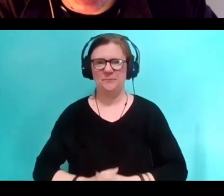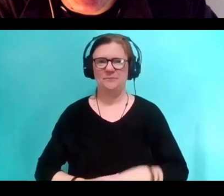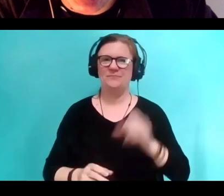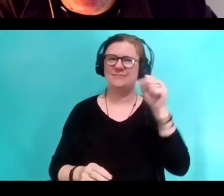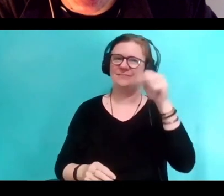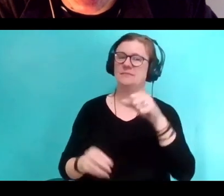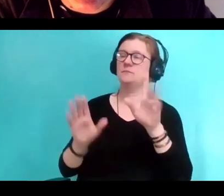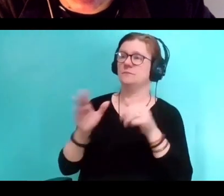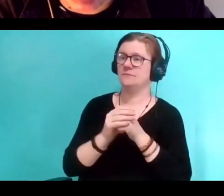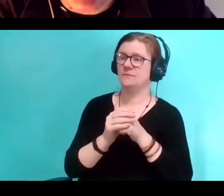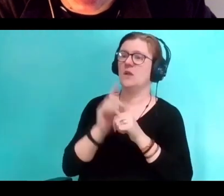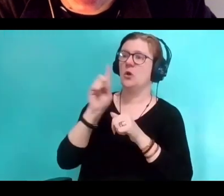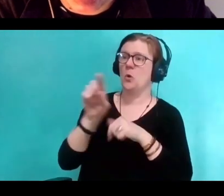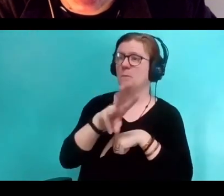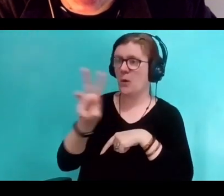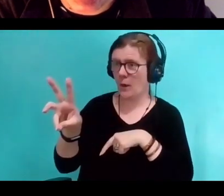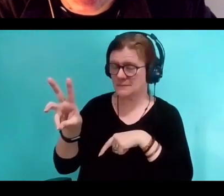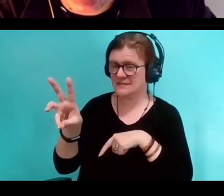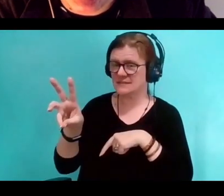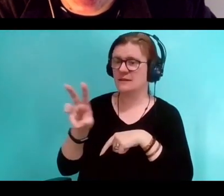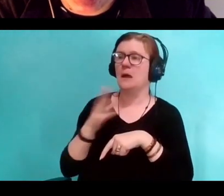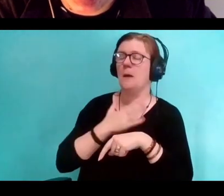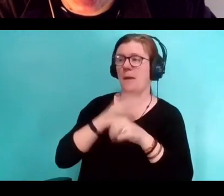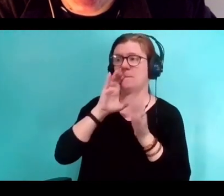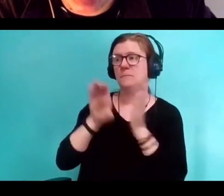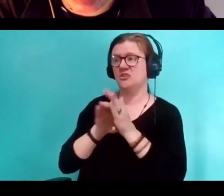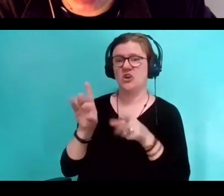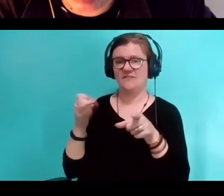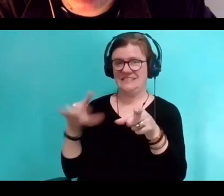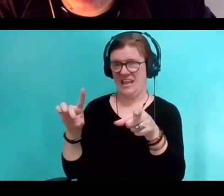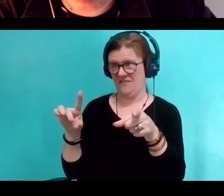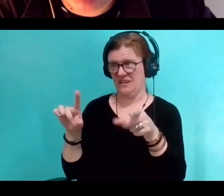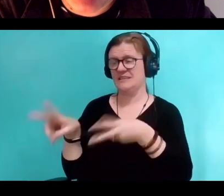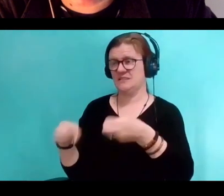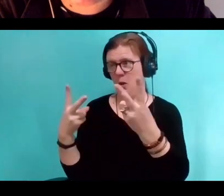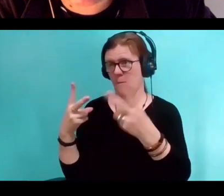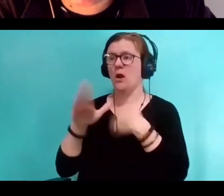The last thing I would say, everybody go to my website, my portrait of David is on it. And all of the writing on it is David.